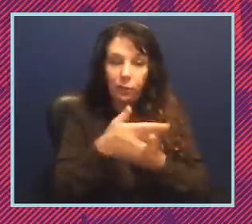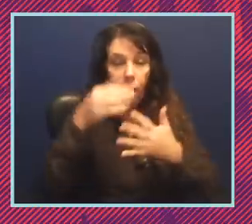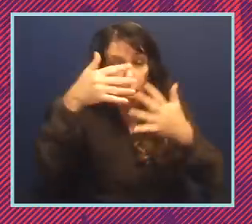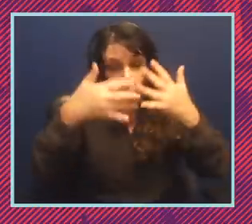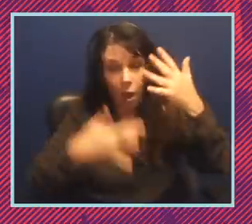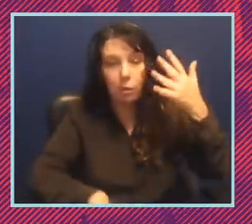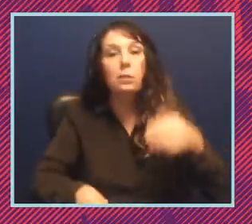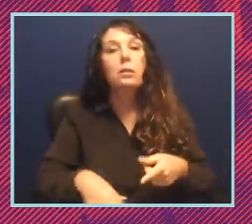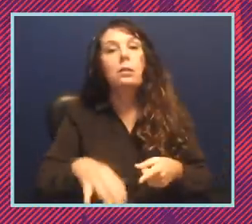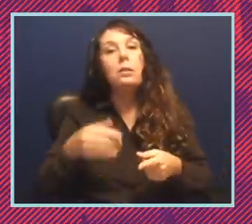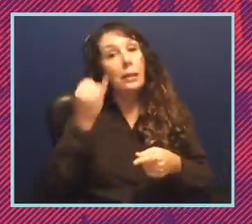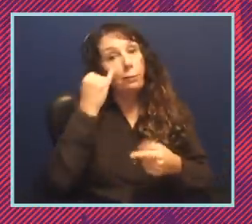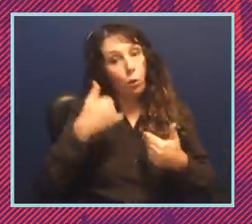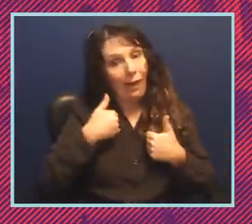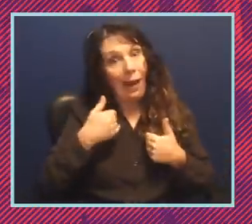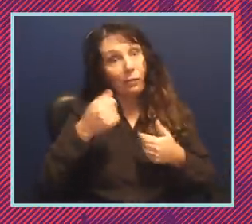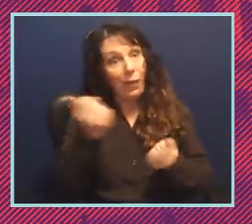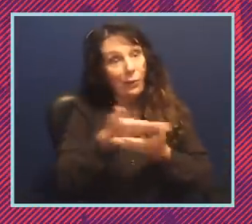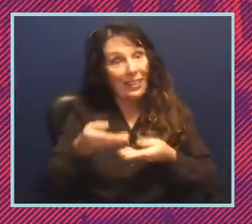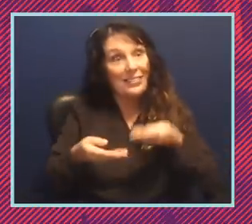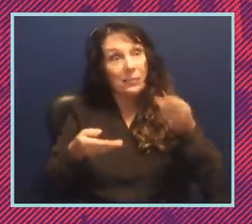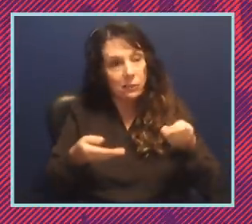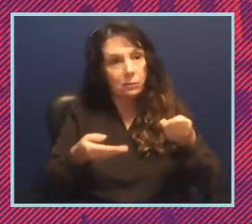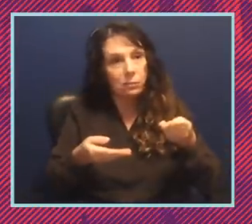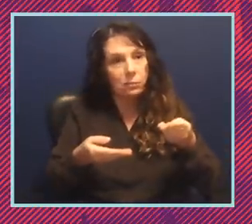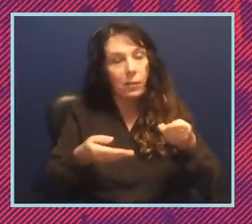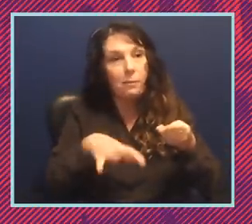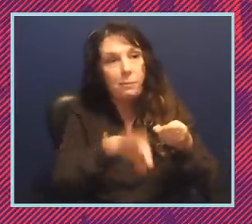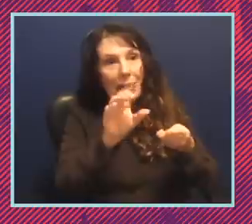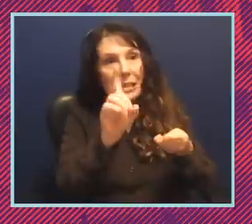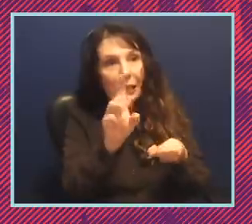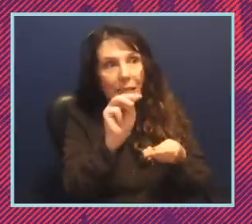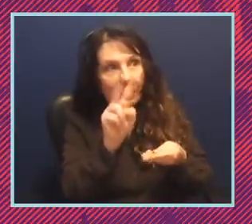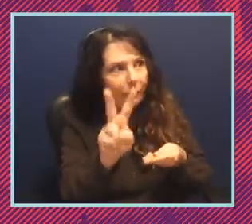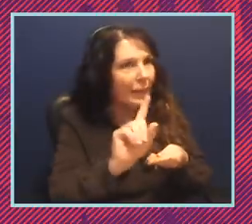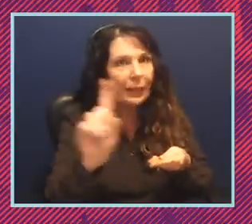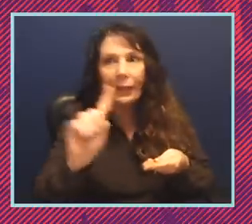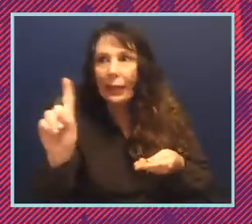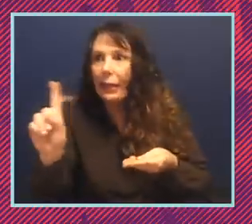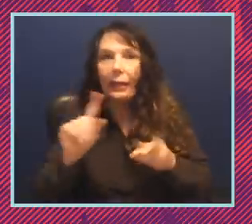And even if you have those items, even finding a DMV or a government agency to go to,